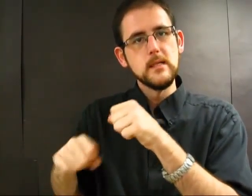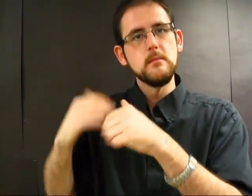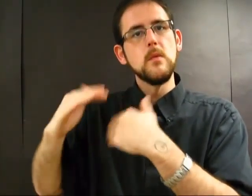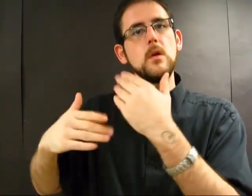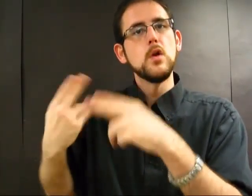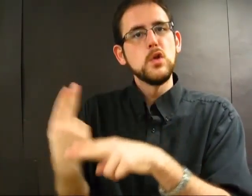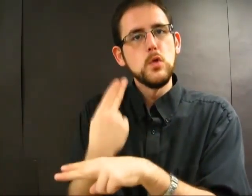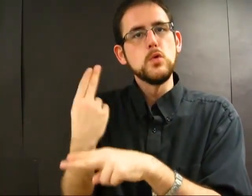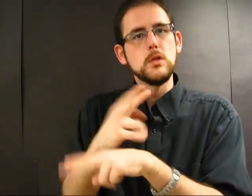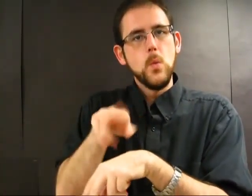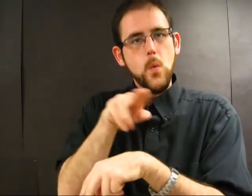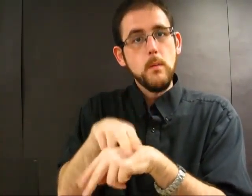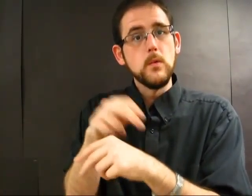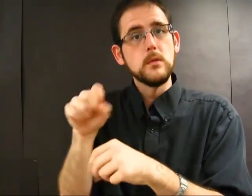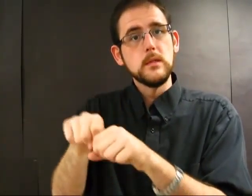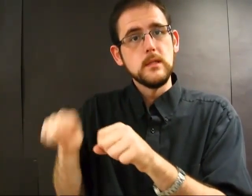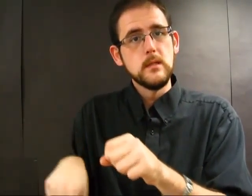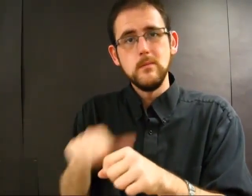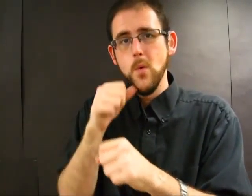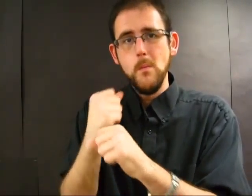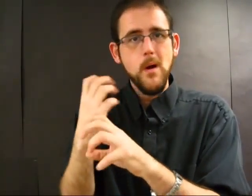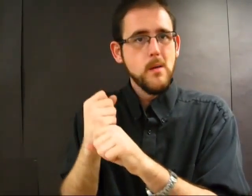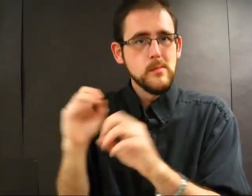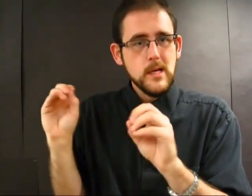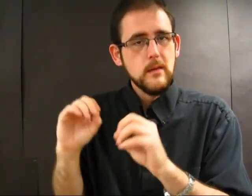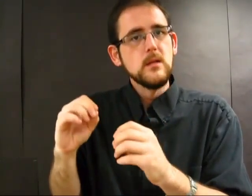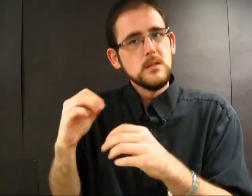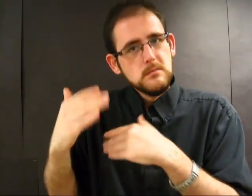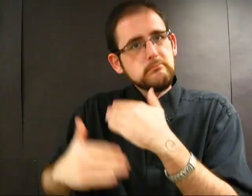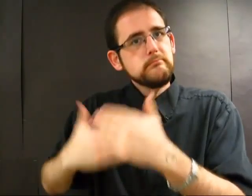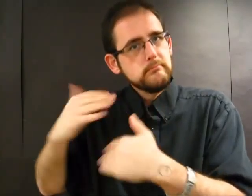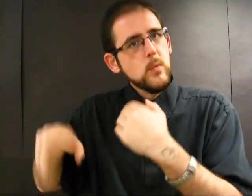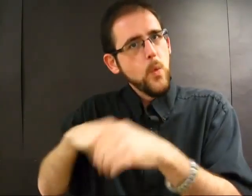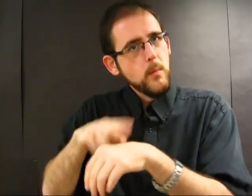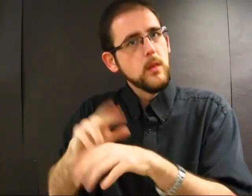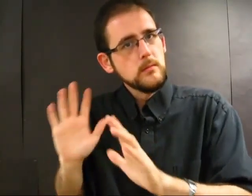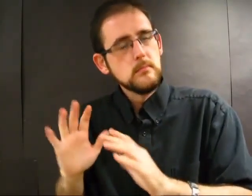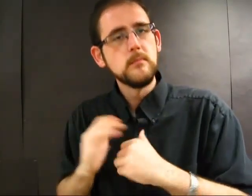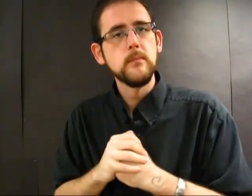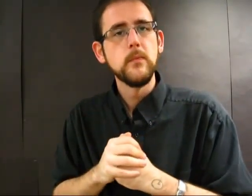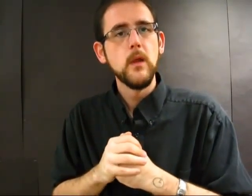They just use the system that's in place; it's all fairly normal.